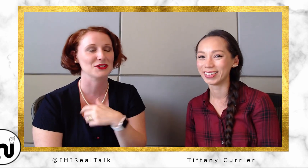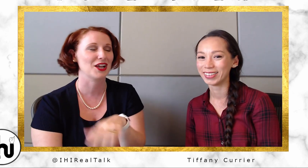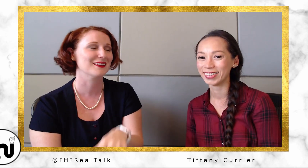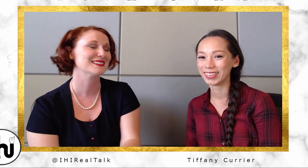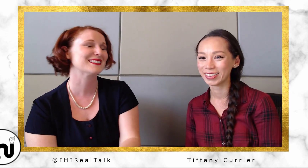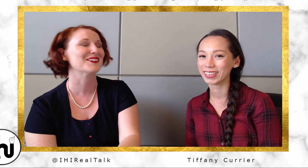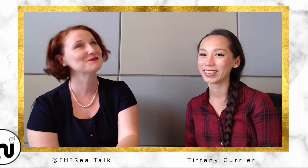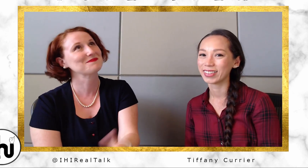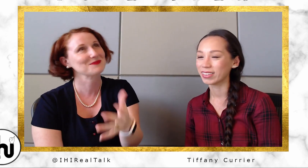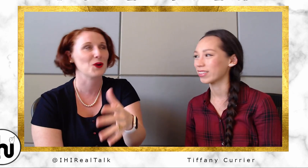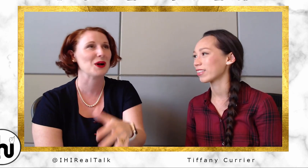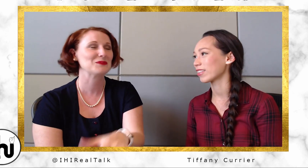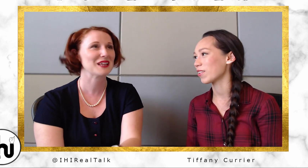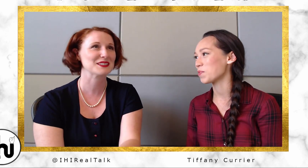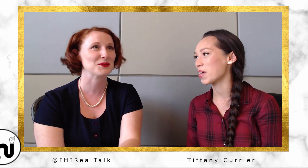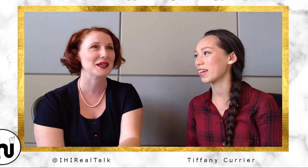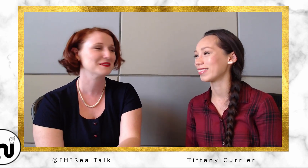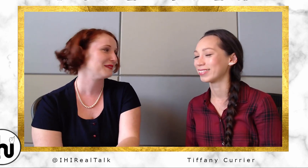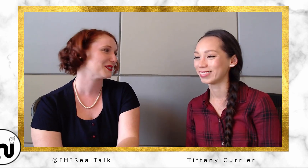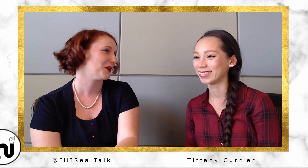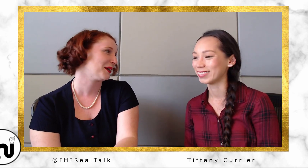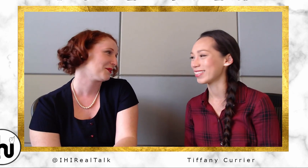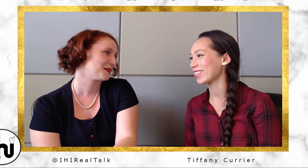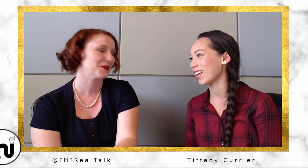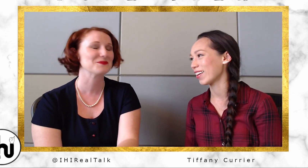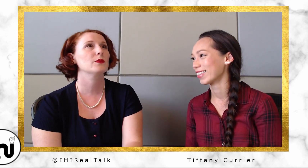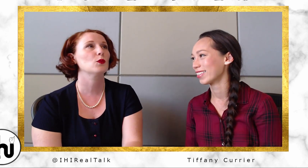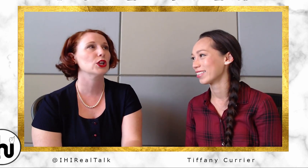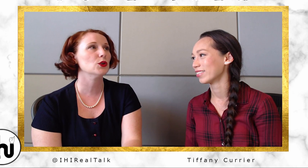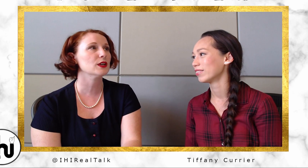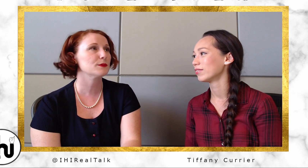child, so... Oh well, that's the way, that's the way it goes though. Were you exposed